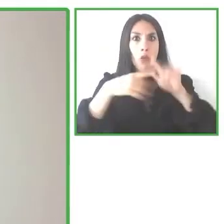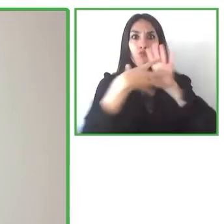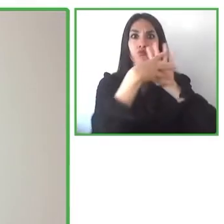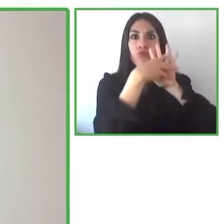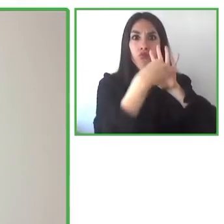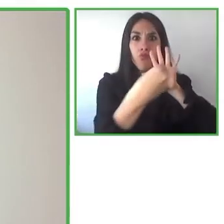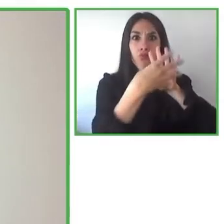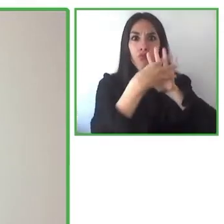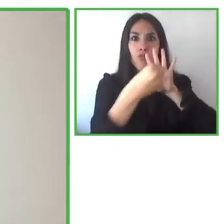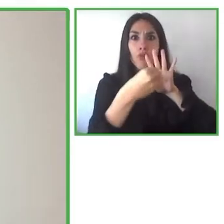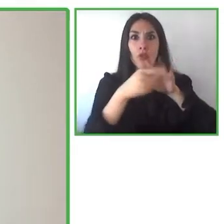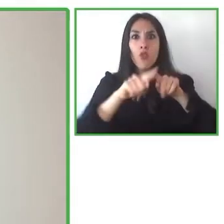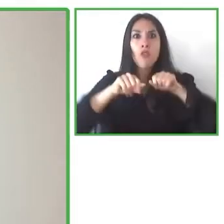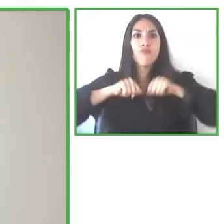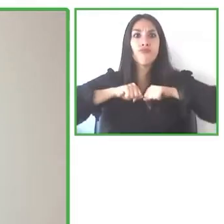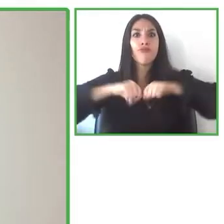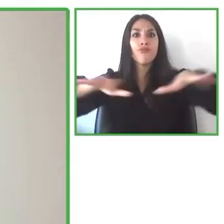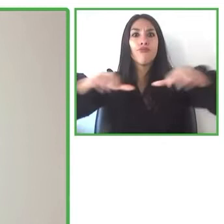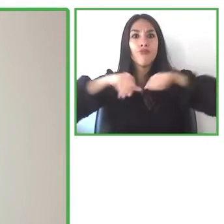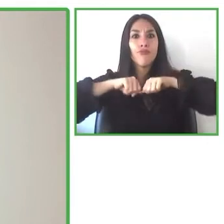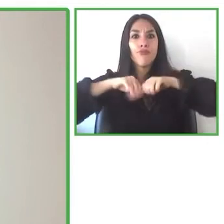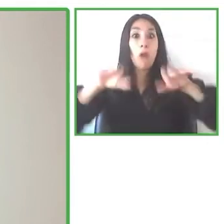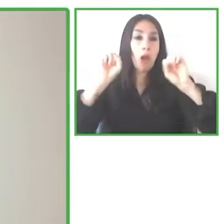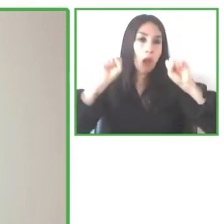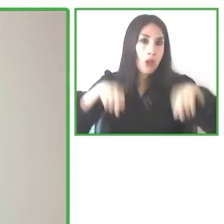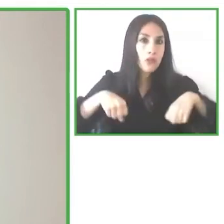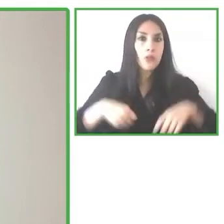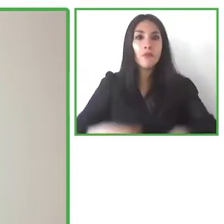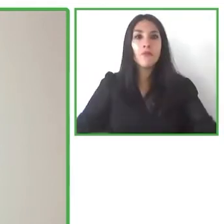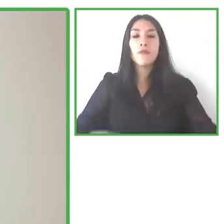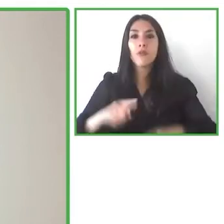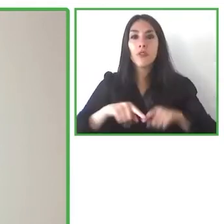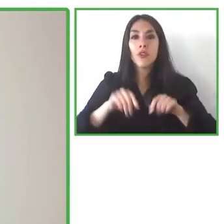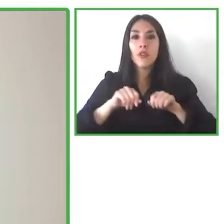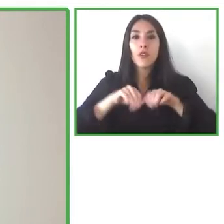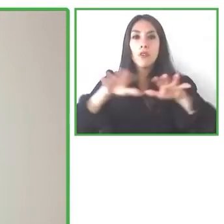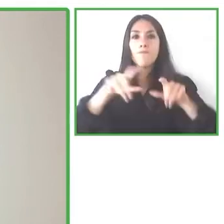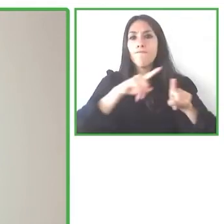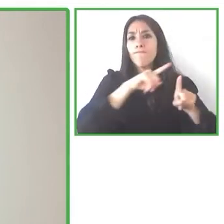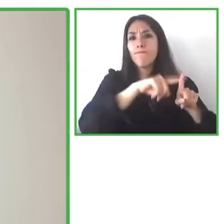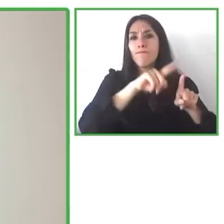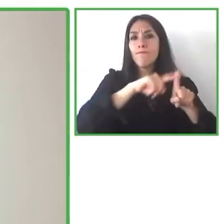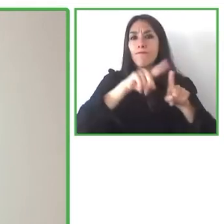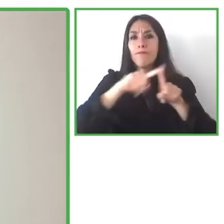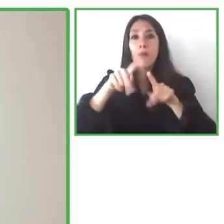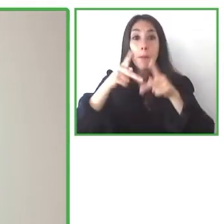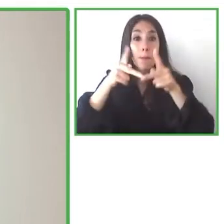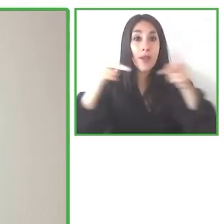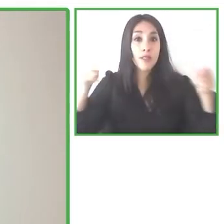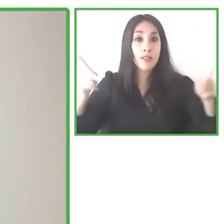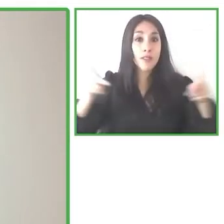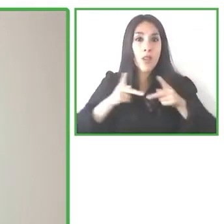how can they be converted into mass technologies that can be used by different populations